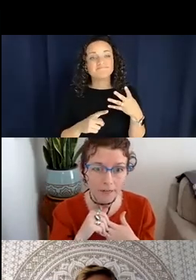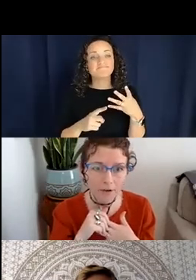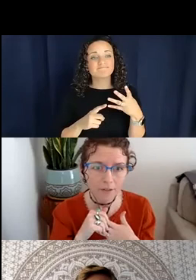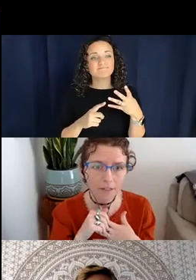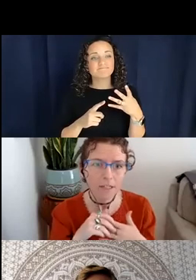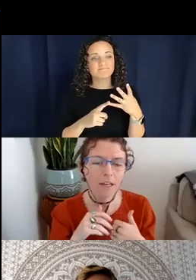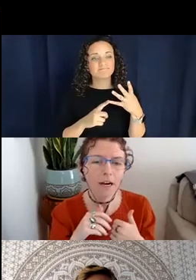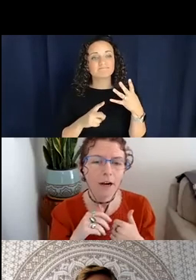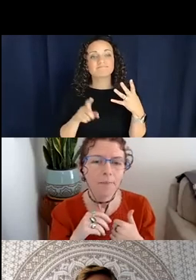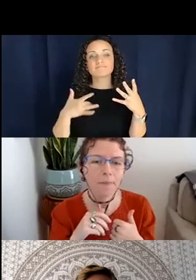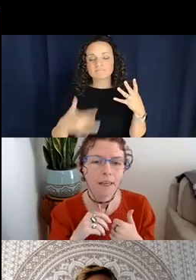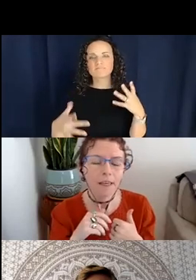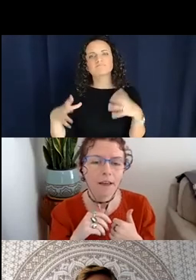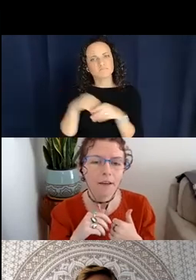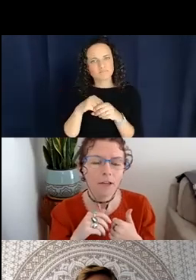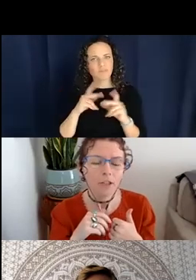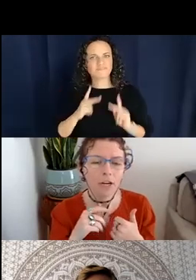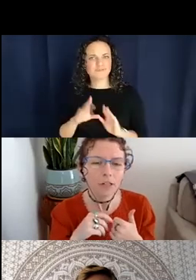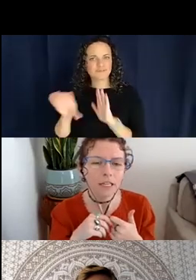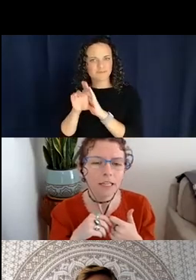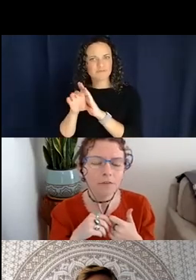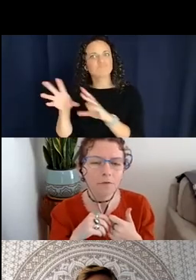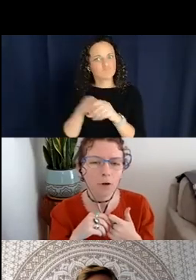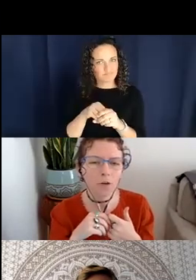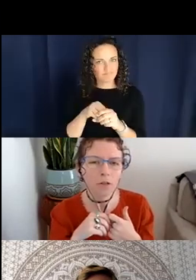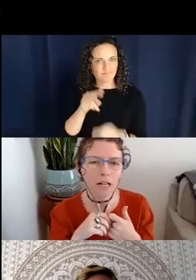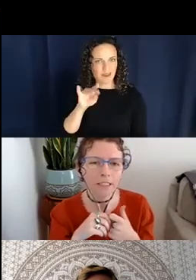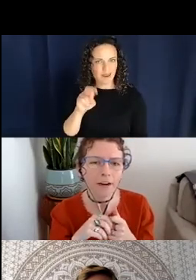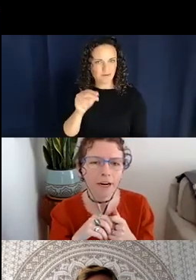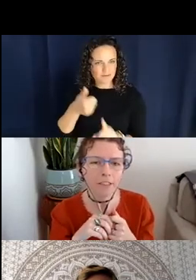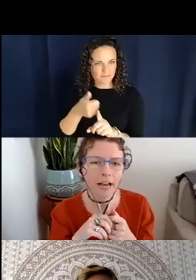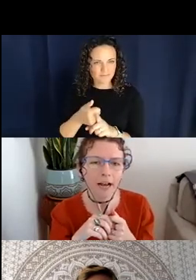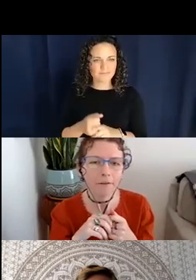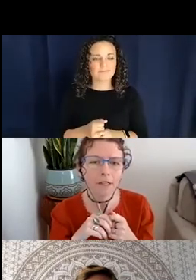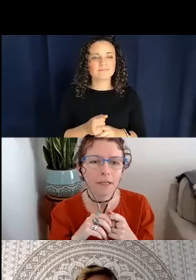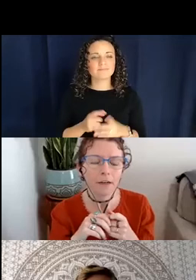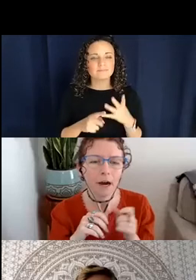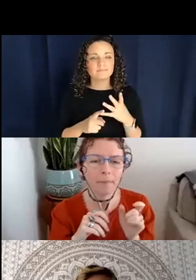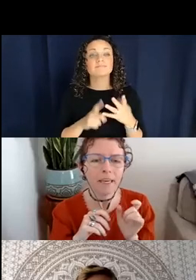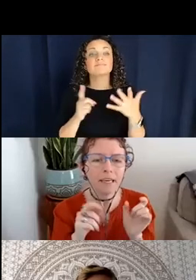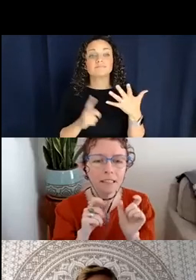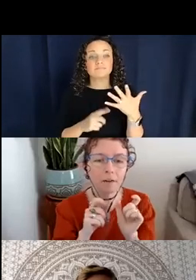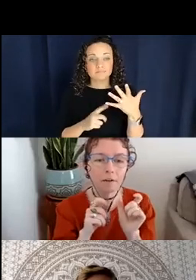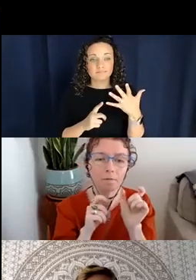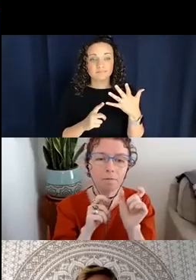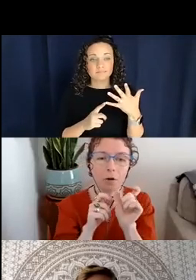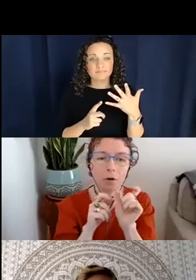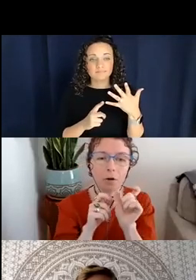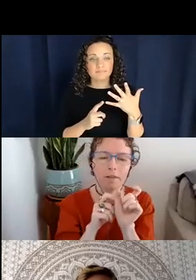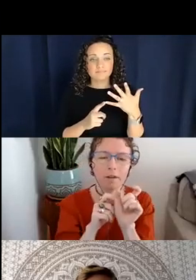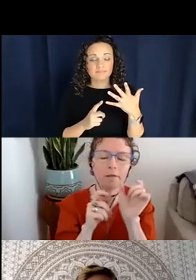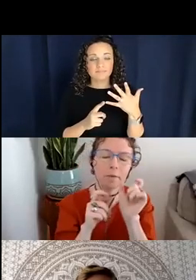noun. Generally these verbal classifiers have a piece of the stem that's a verb and a piece